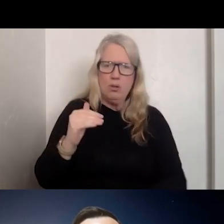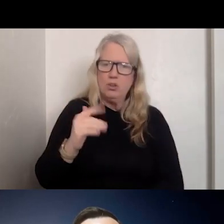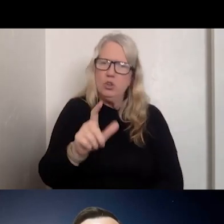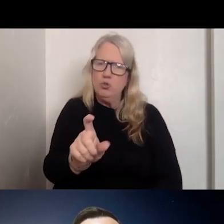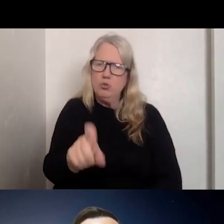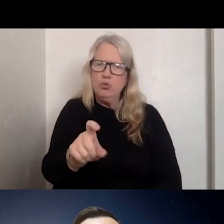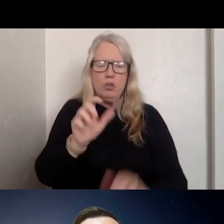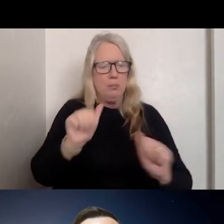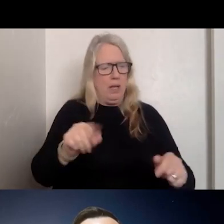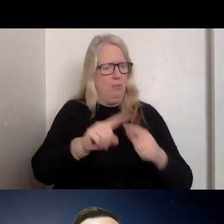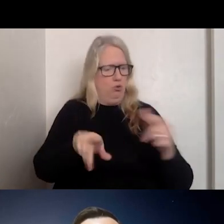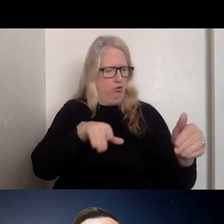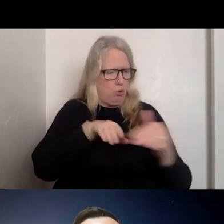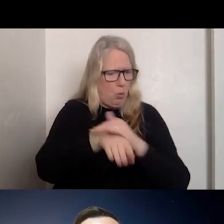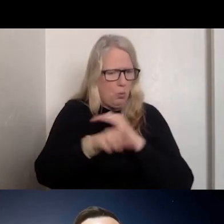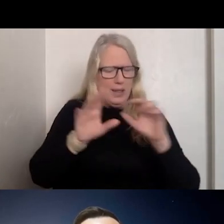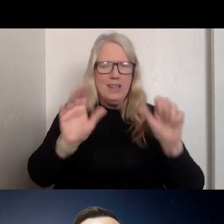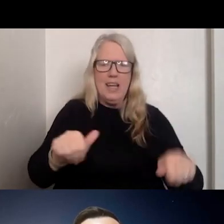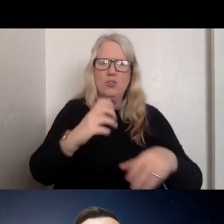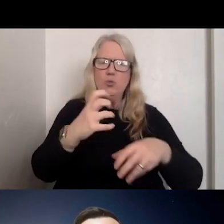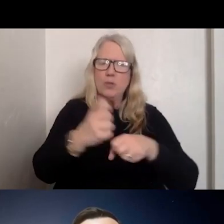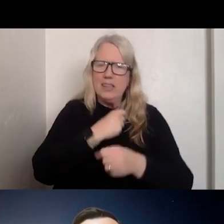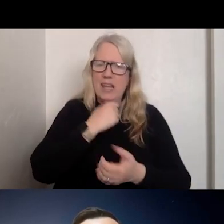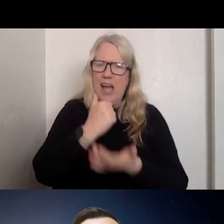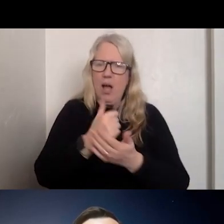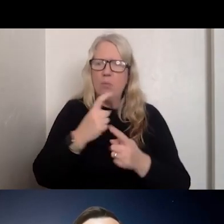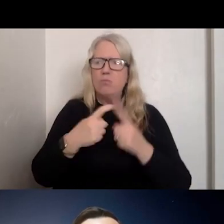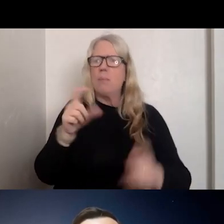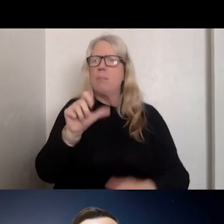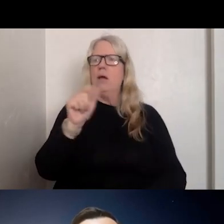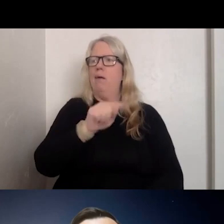WALK IN AND GET HELP FROM ANY OTHER PLACE FROM THE CRIMINAL